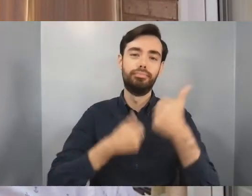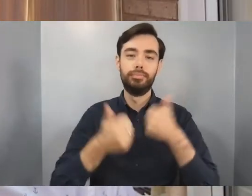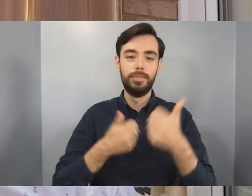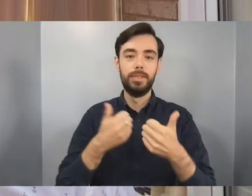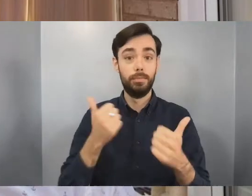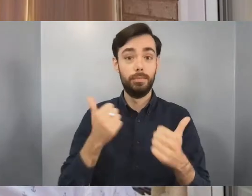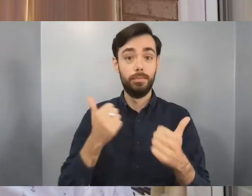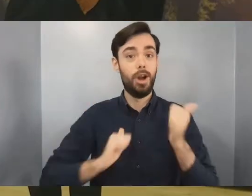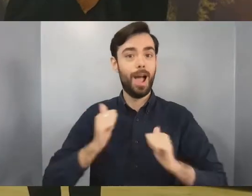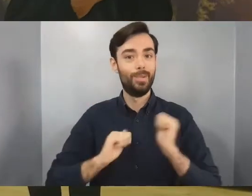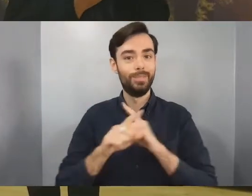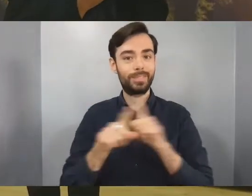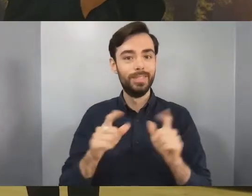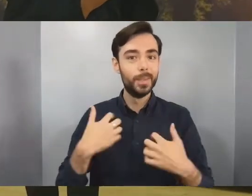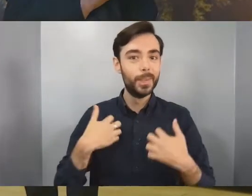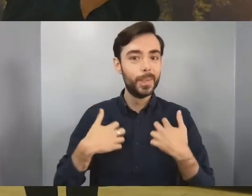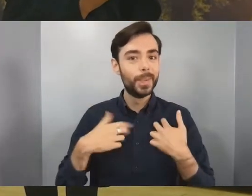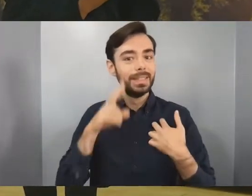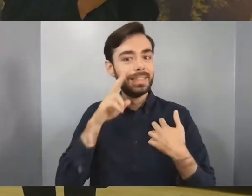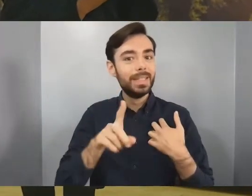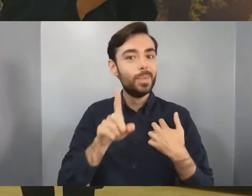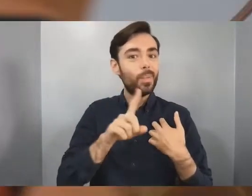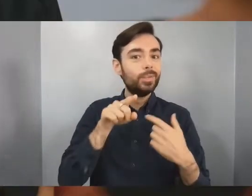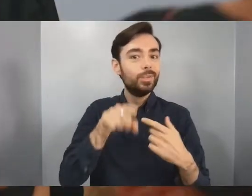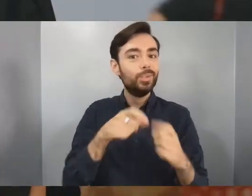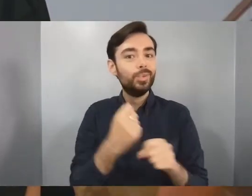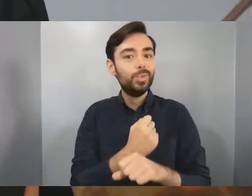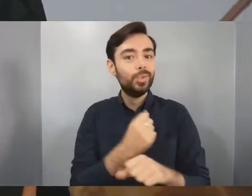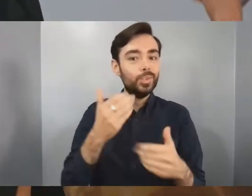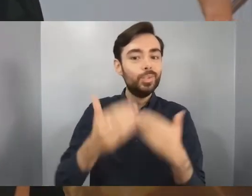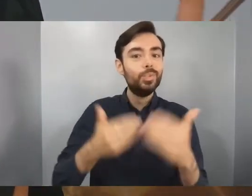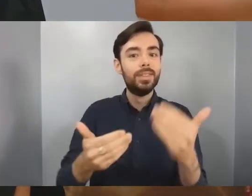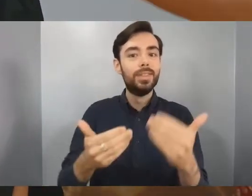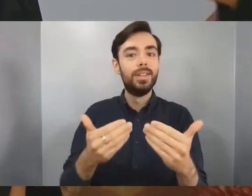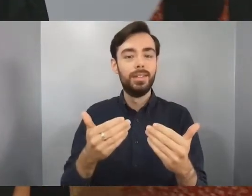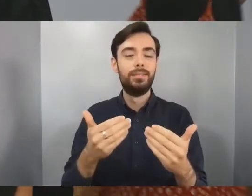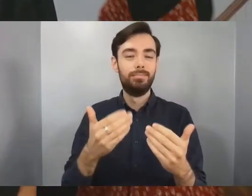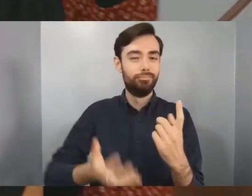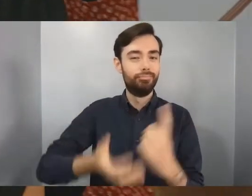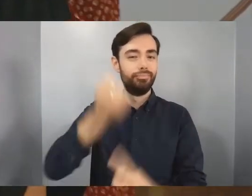the amazing things we'll go out and do and go out and be great! My message for the Class